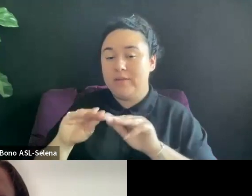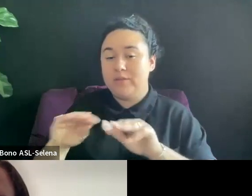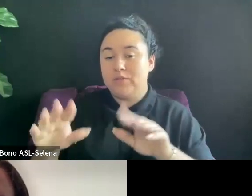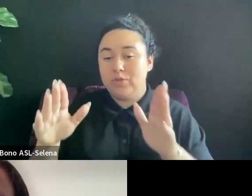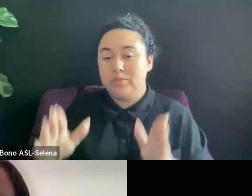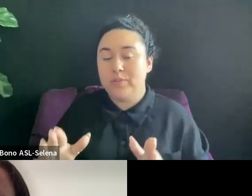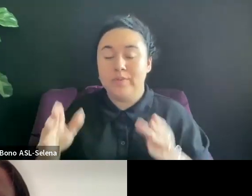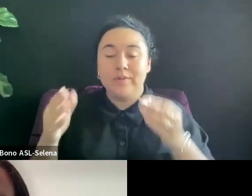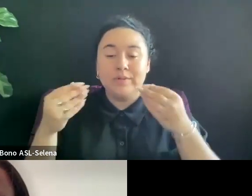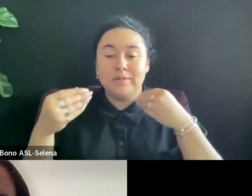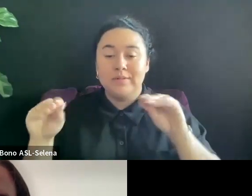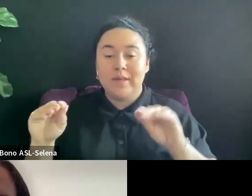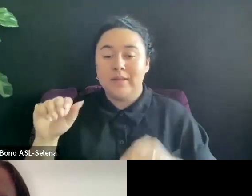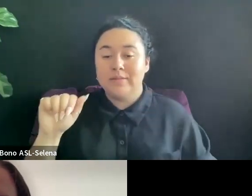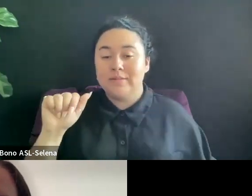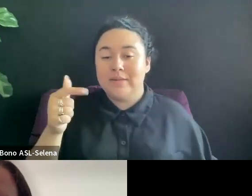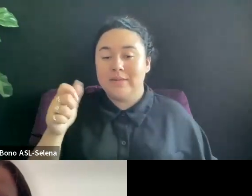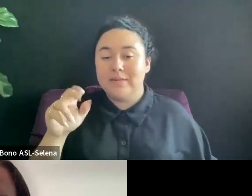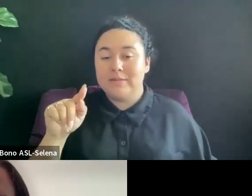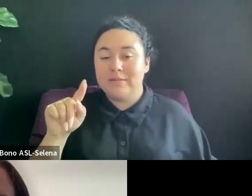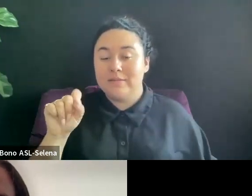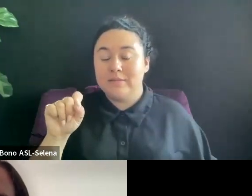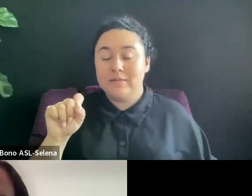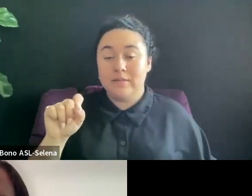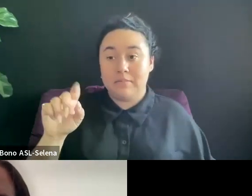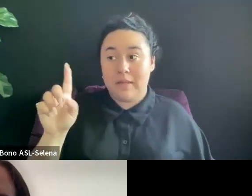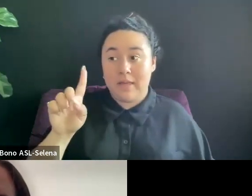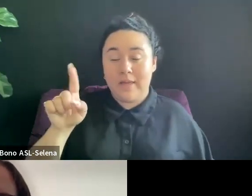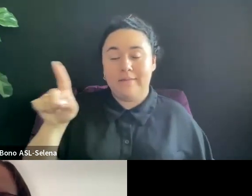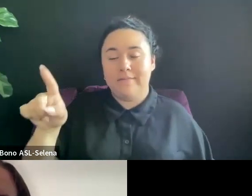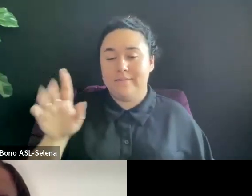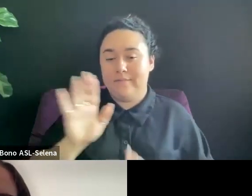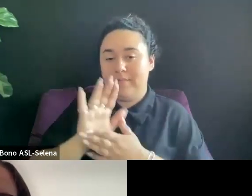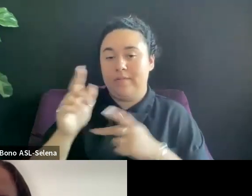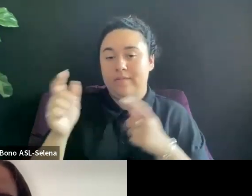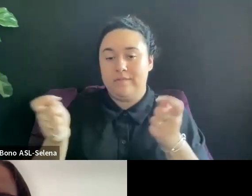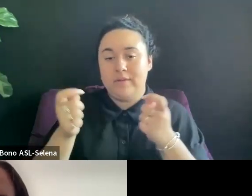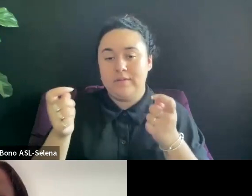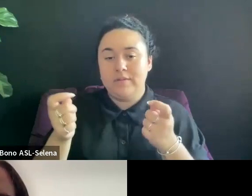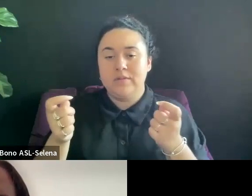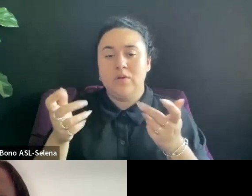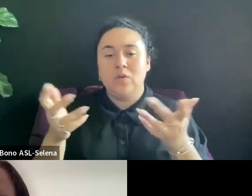RECOMMENDATIONS ON WHAT TYPES OF EVENTS, TRACKS TOTES LOOK FOR AT FESTIVALS.